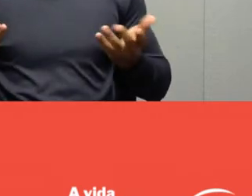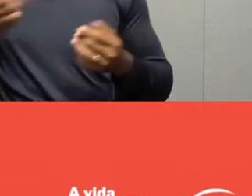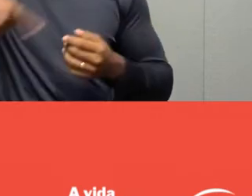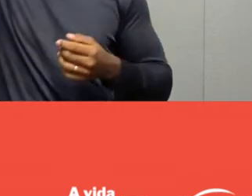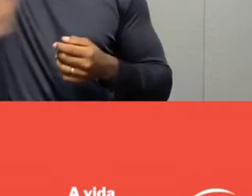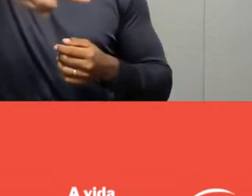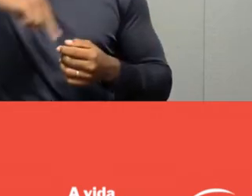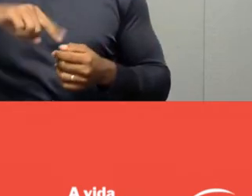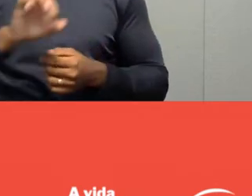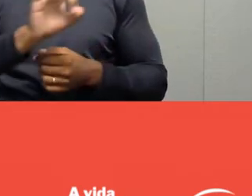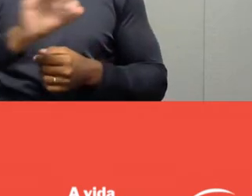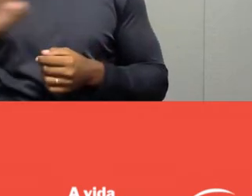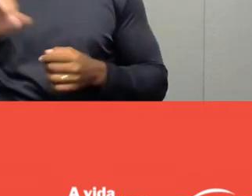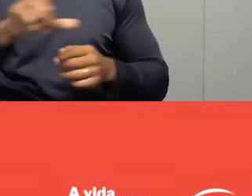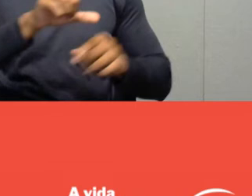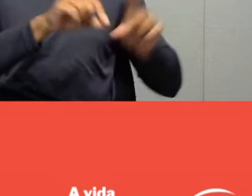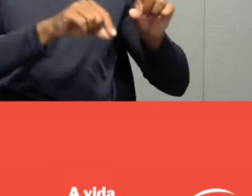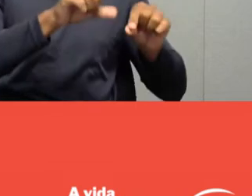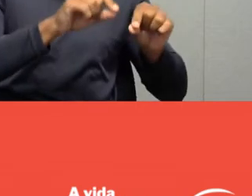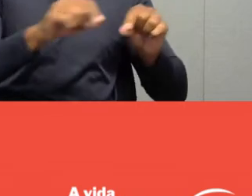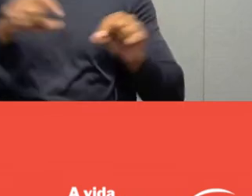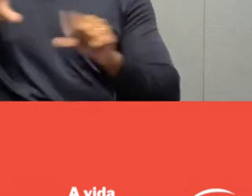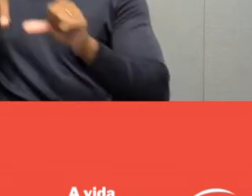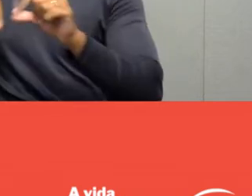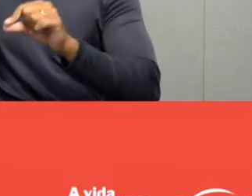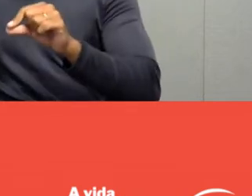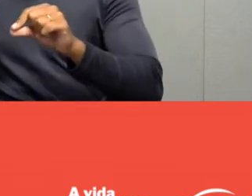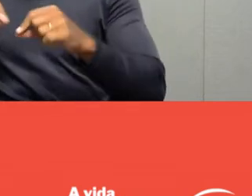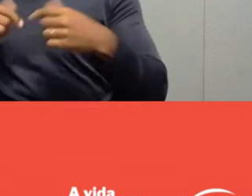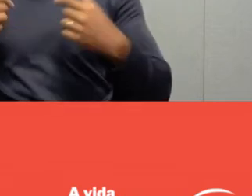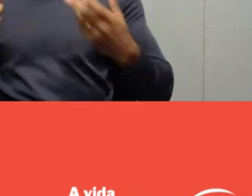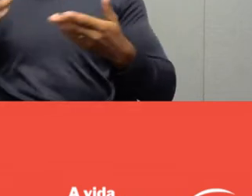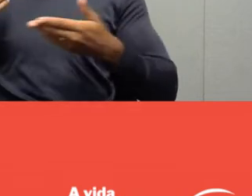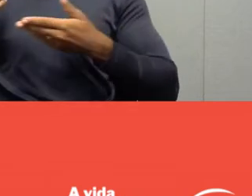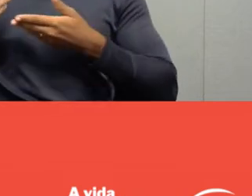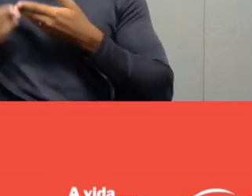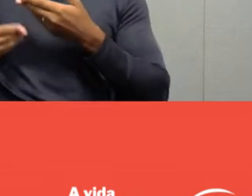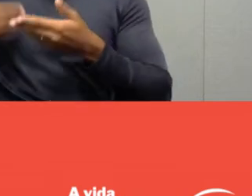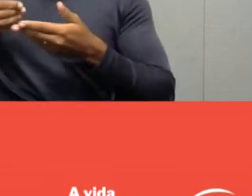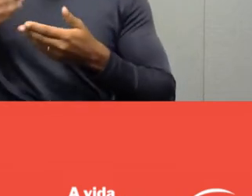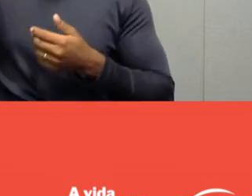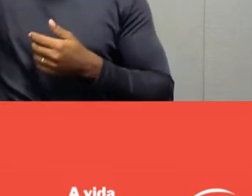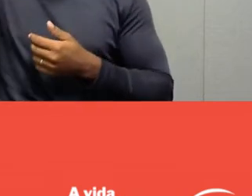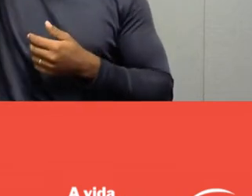that we often consolidate our thoughts about leisure.